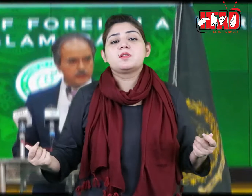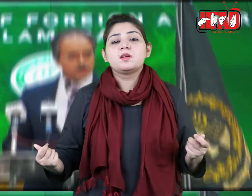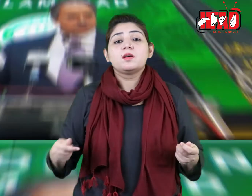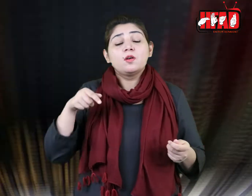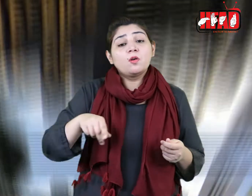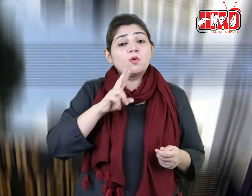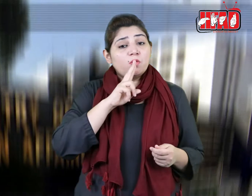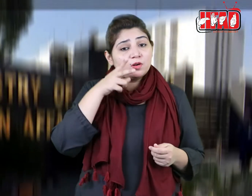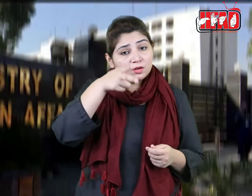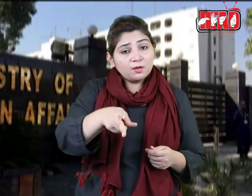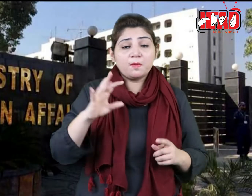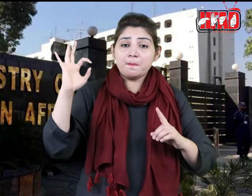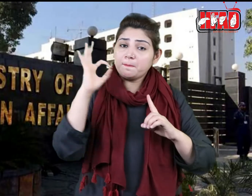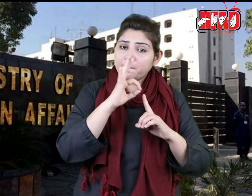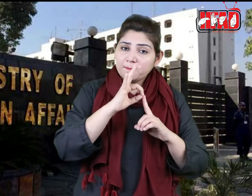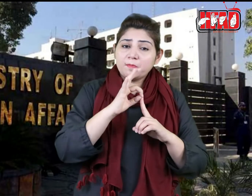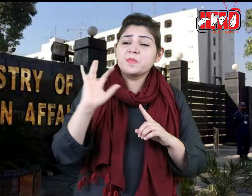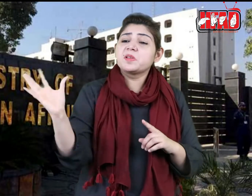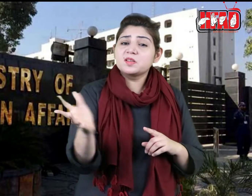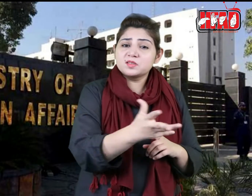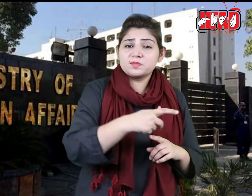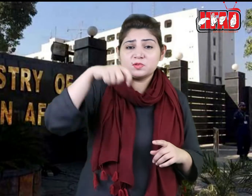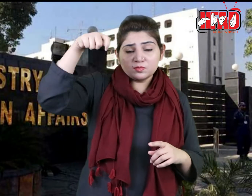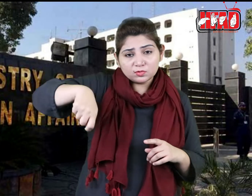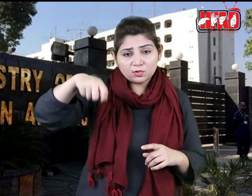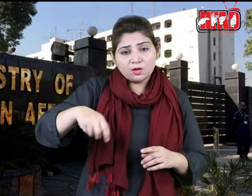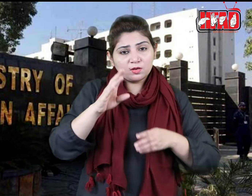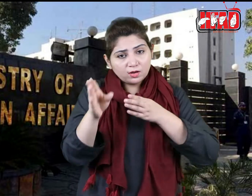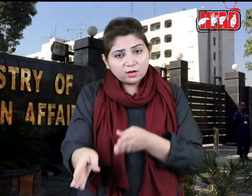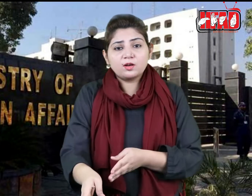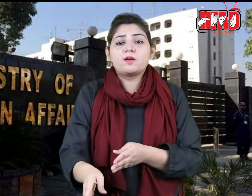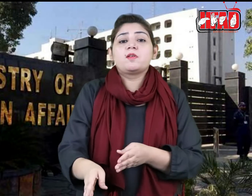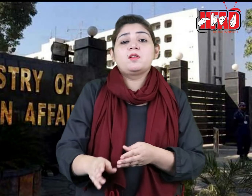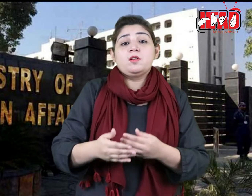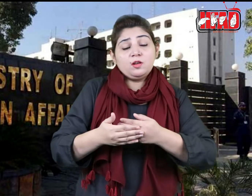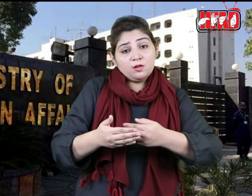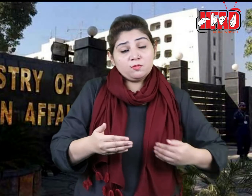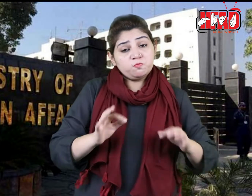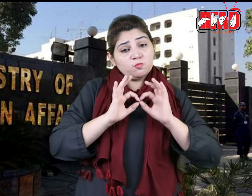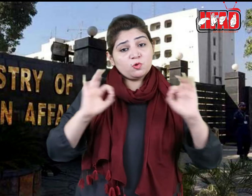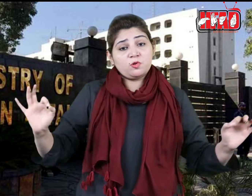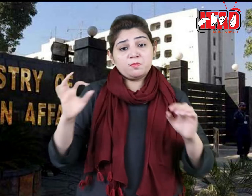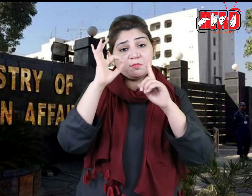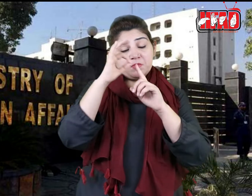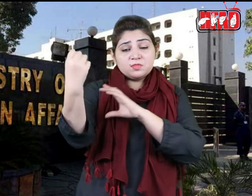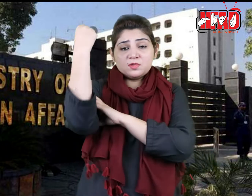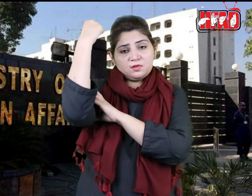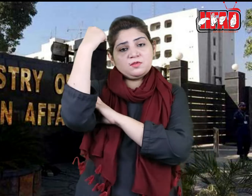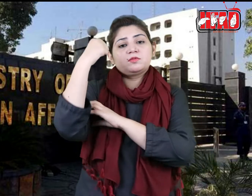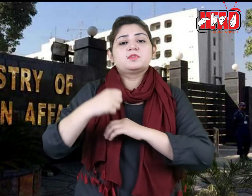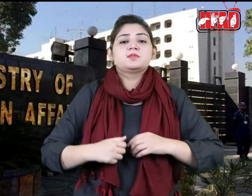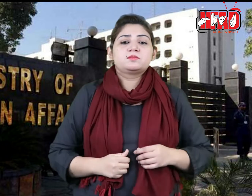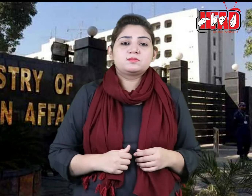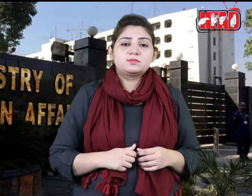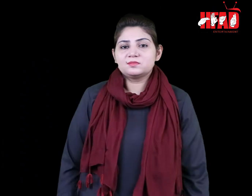He said that Pakistan is fully capable of defending itself against any aggression.